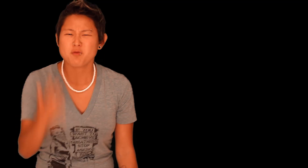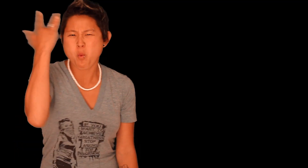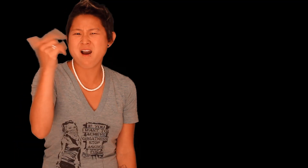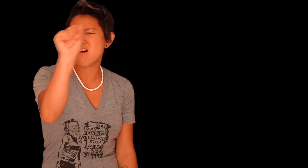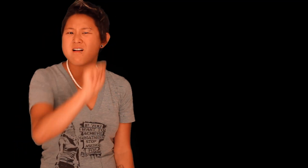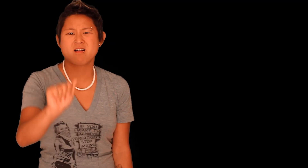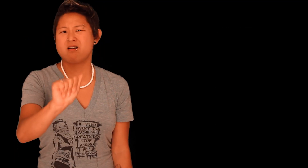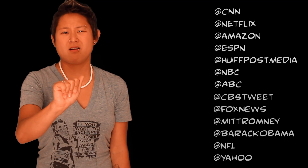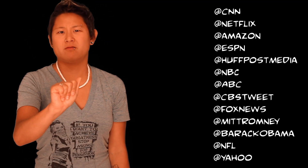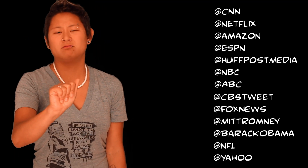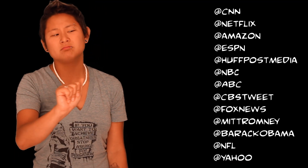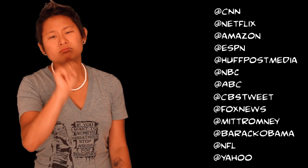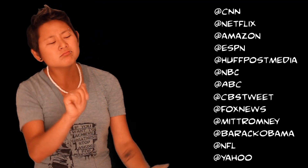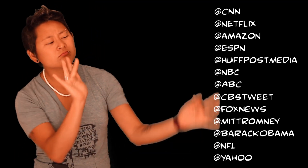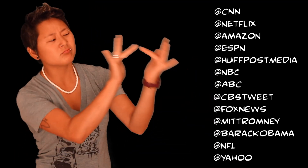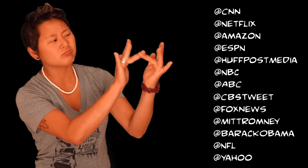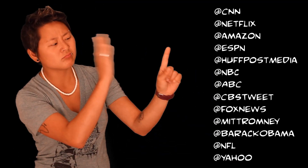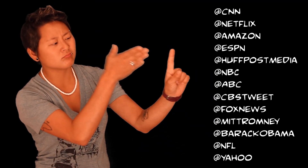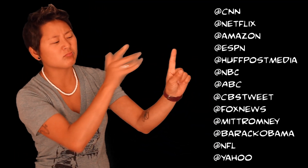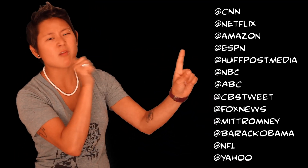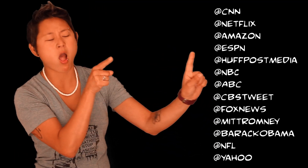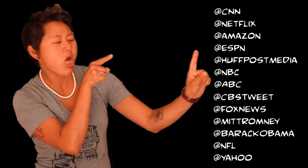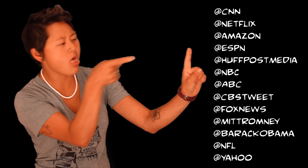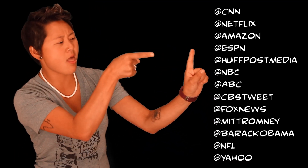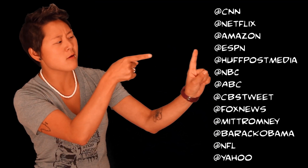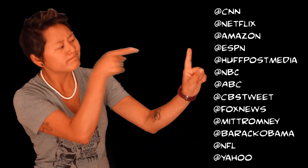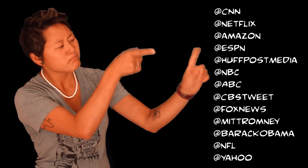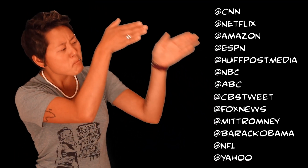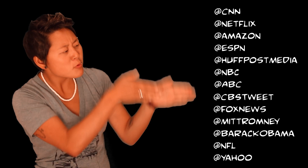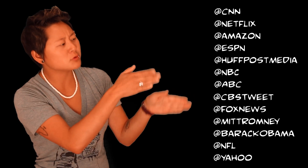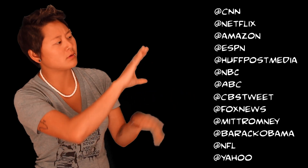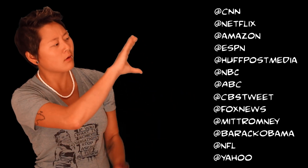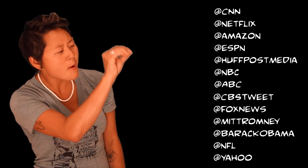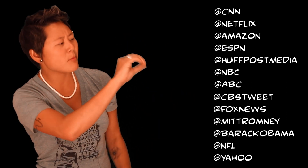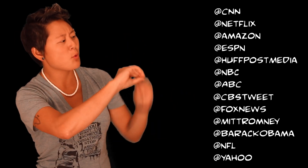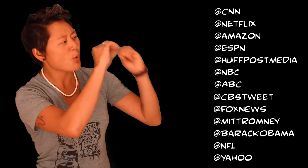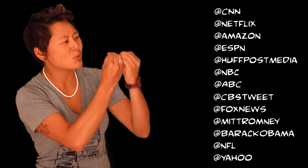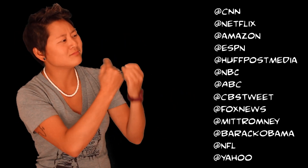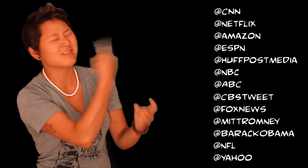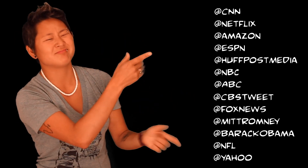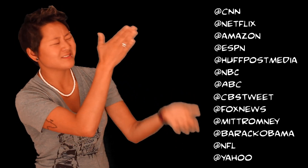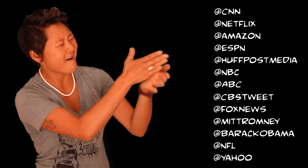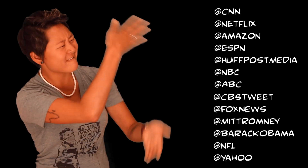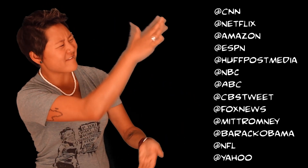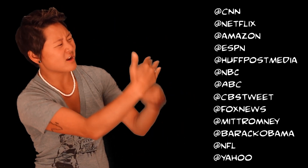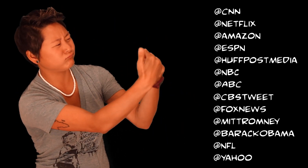We use the @ symbol so we can connect directly, without any barriers, to people, companies, and organizations to end their injustice towards us.